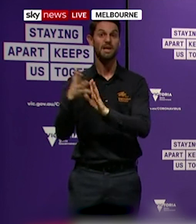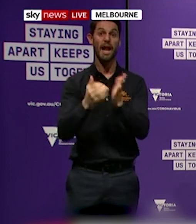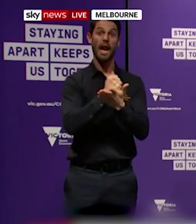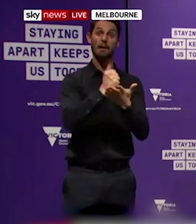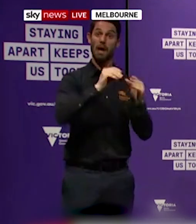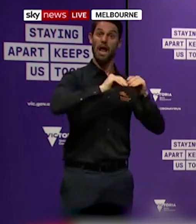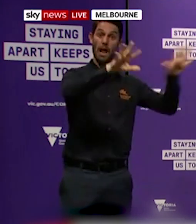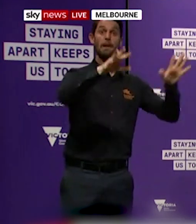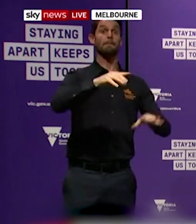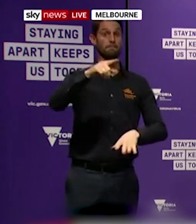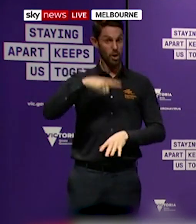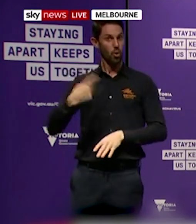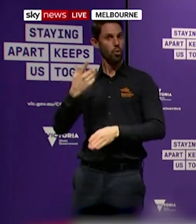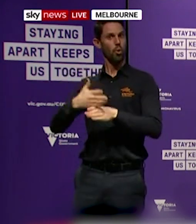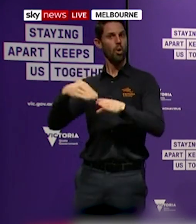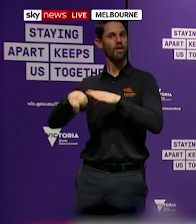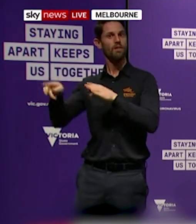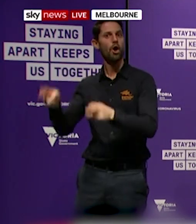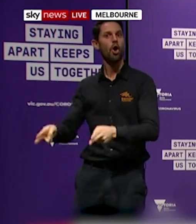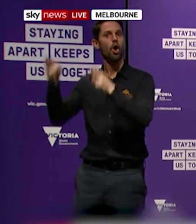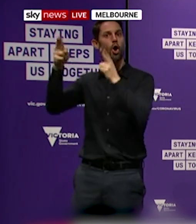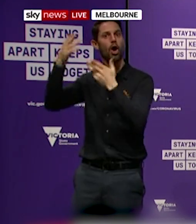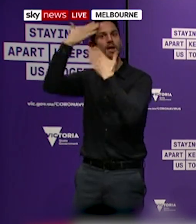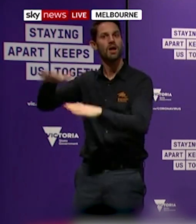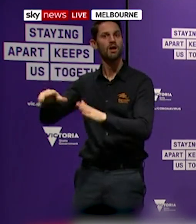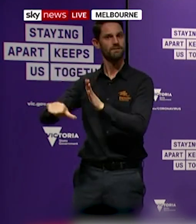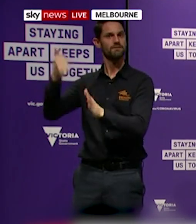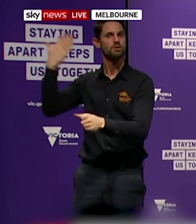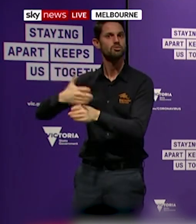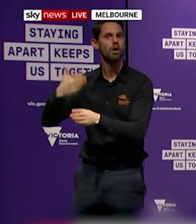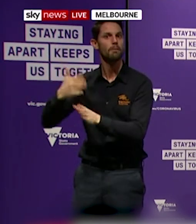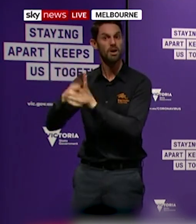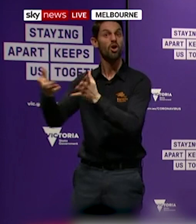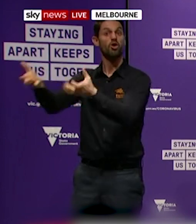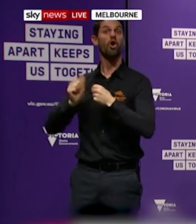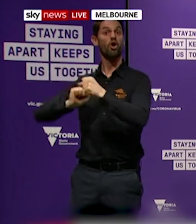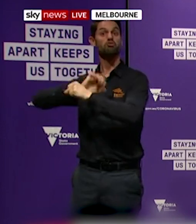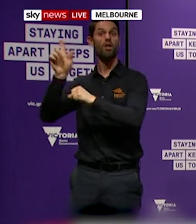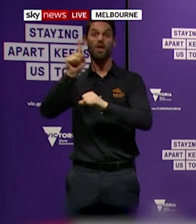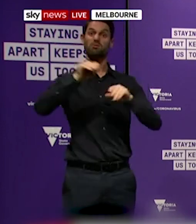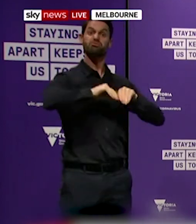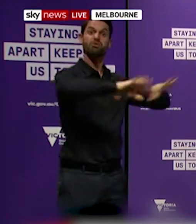that we have had to reimpose announced today coming into force at 11:59pm tomorrow night.